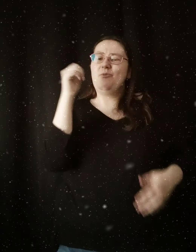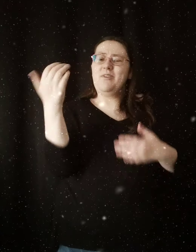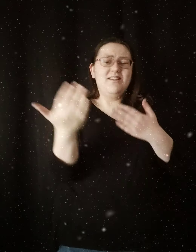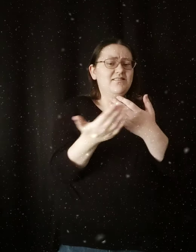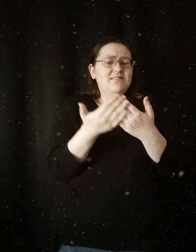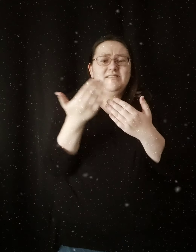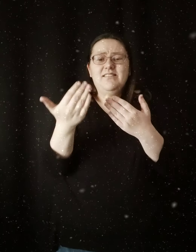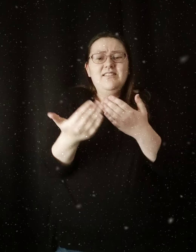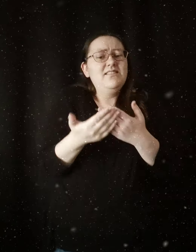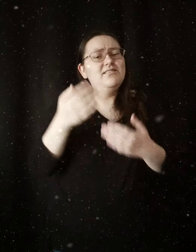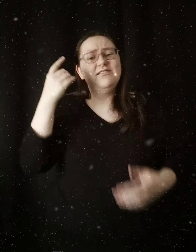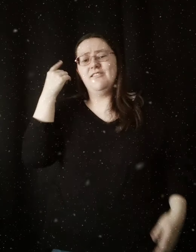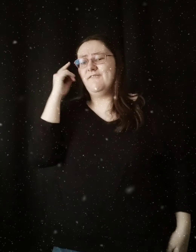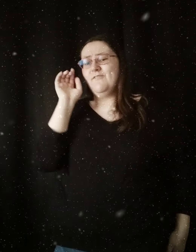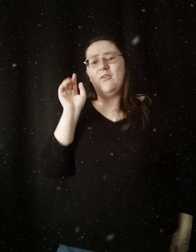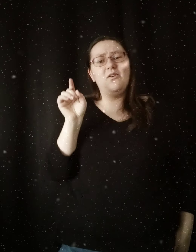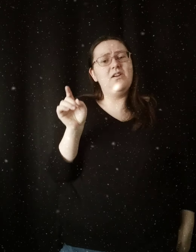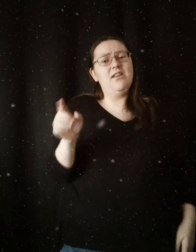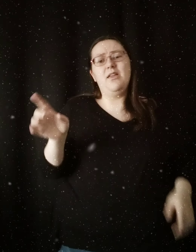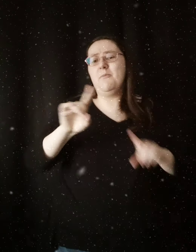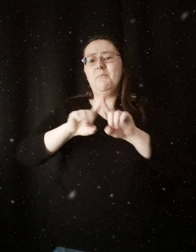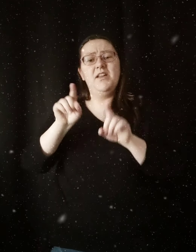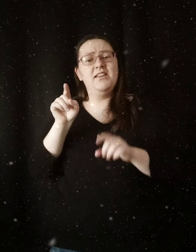It wasn't easy for him